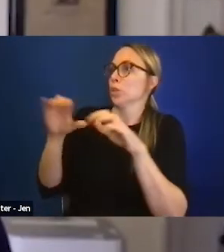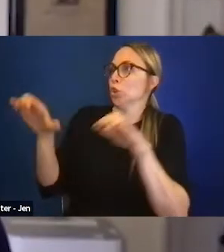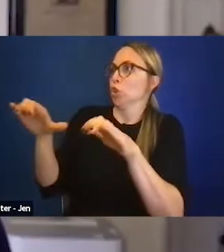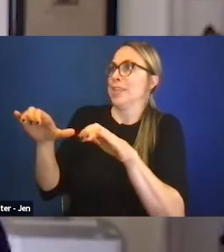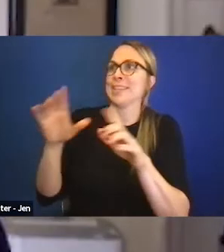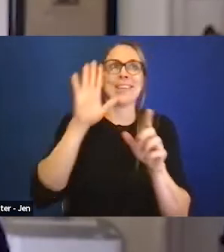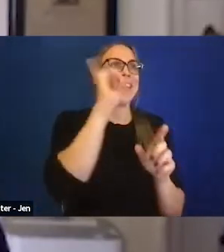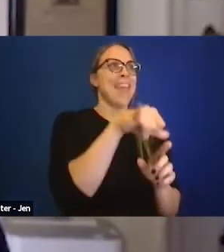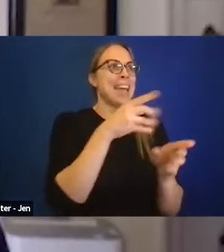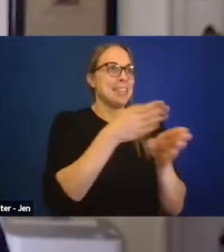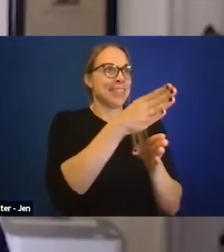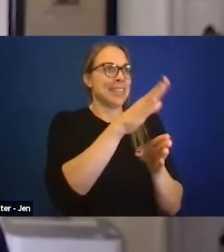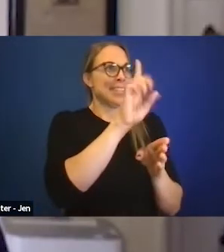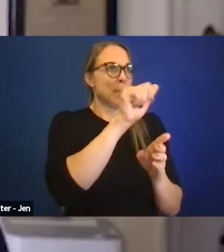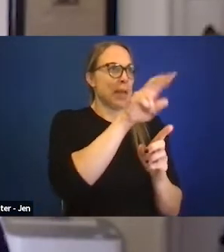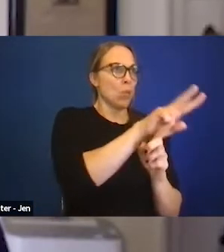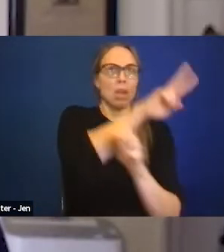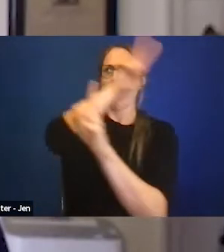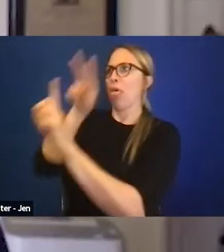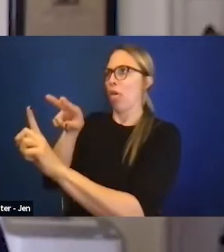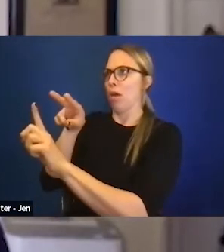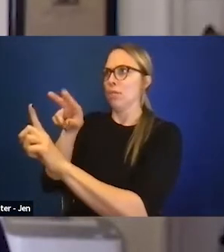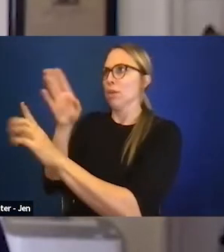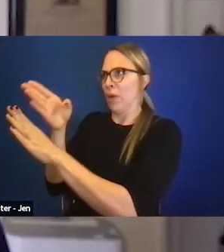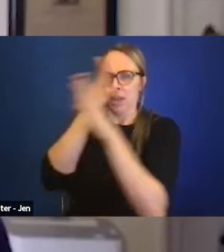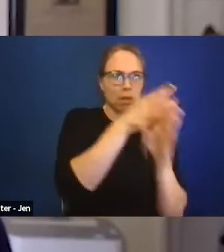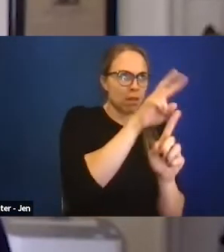And it needs to move away from awareness